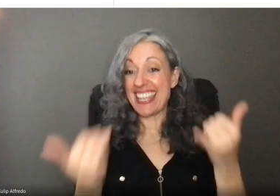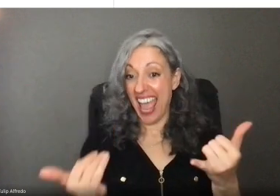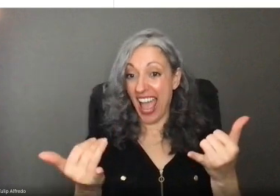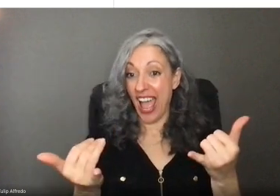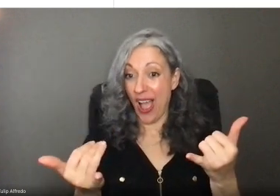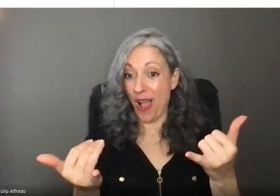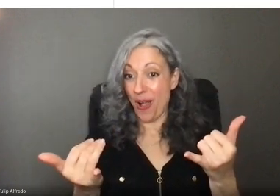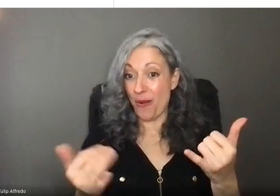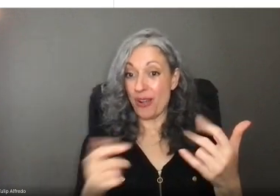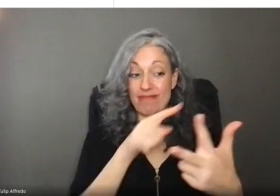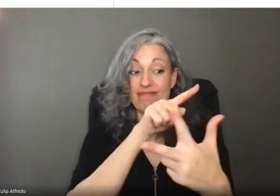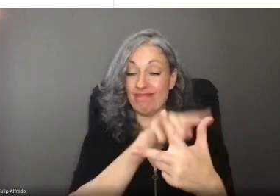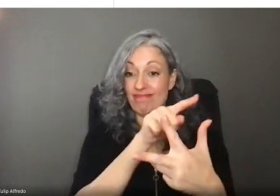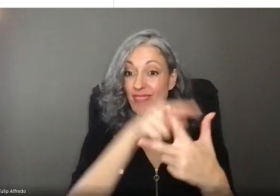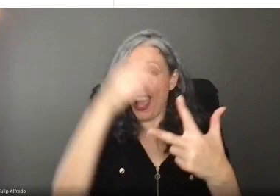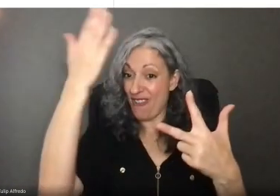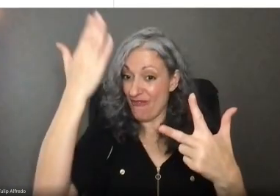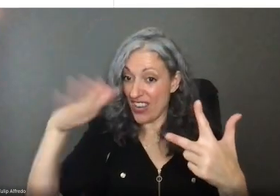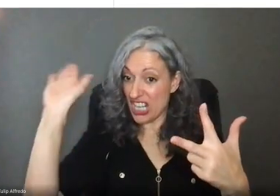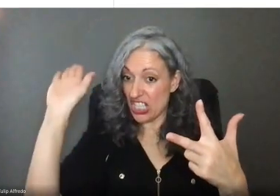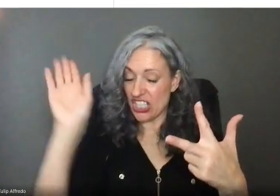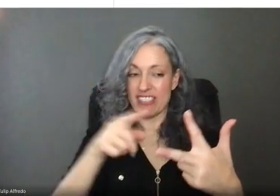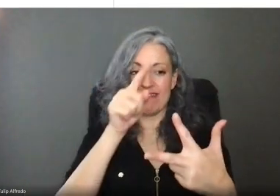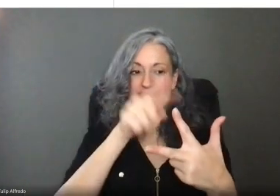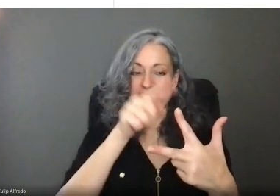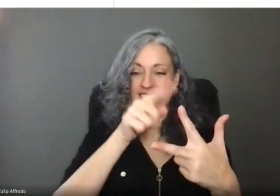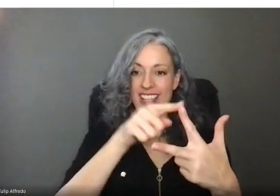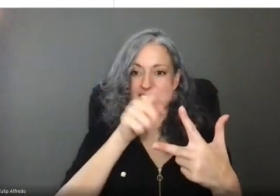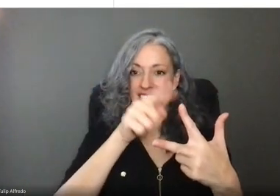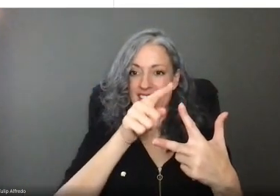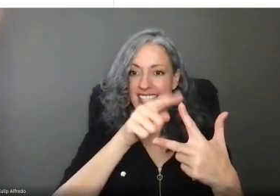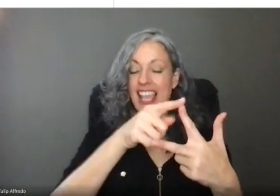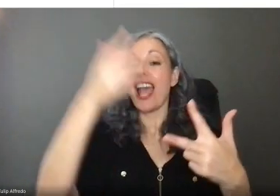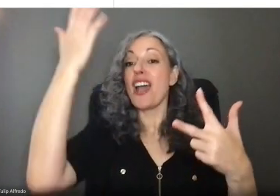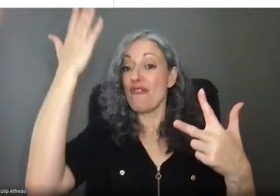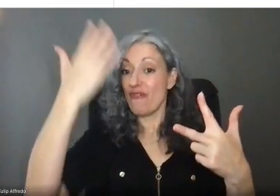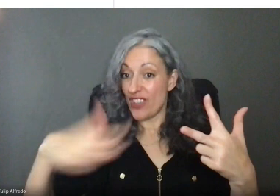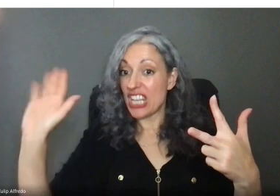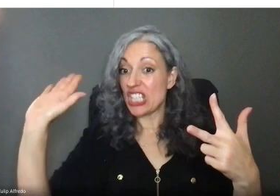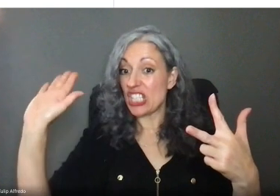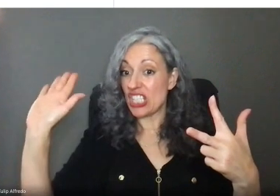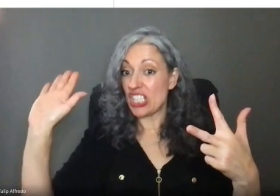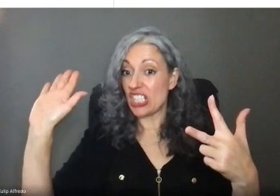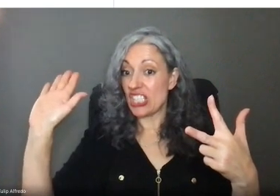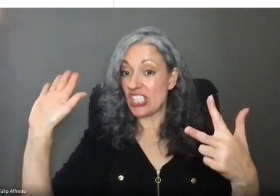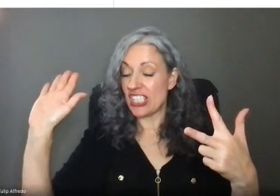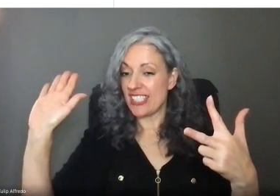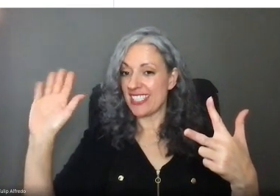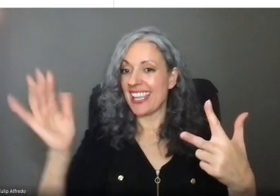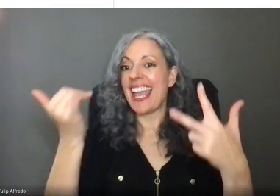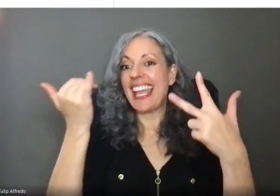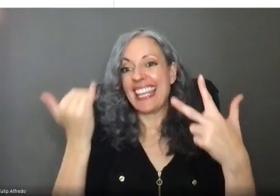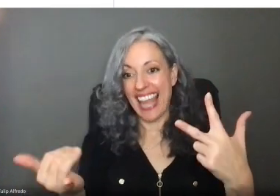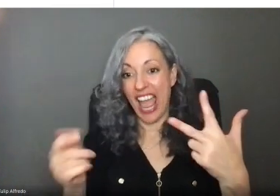So, you've notified your employer that you plan to take leave, gathered the information to be ready to apply and created a Frances Online account.